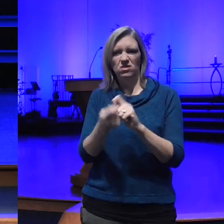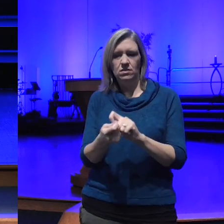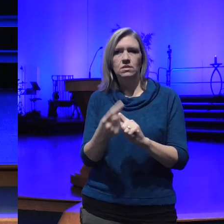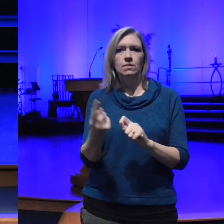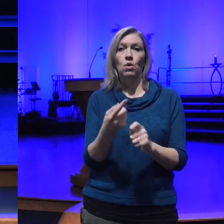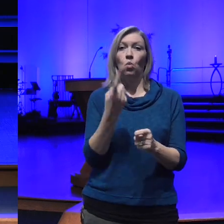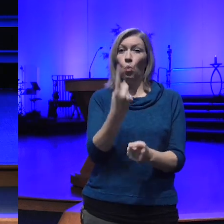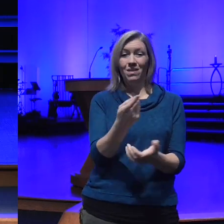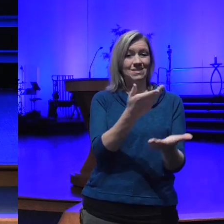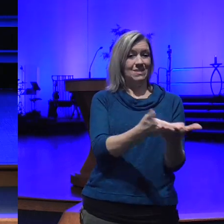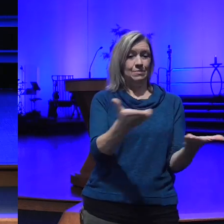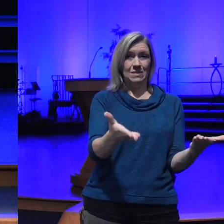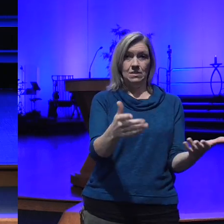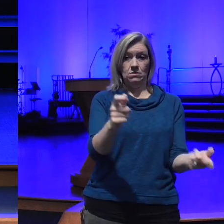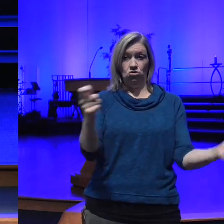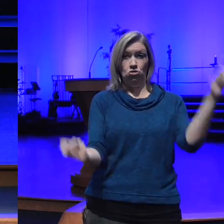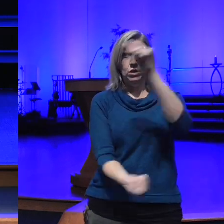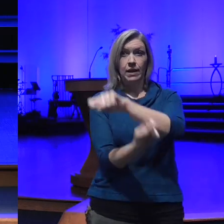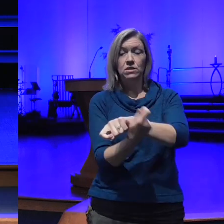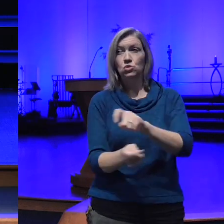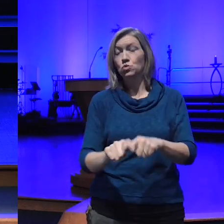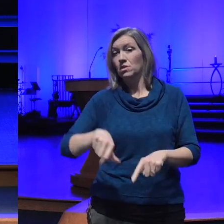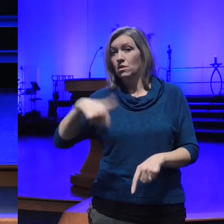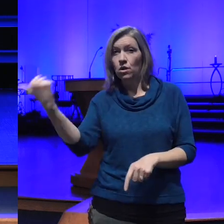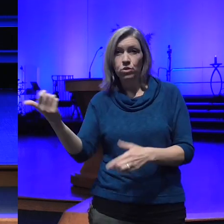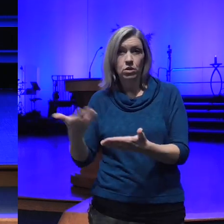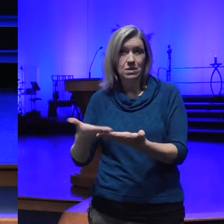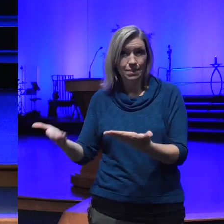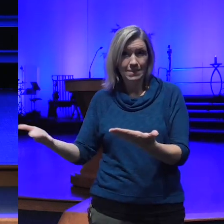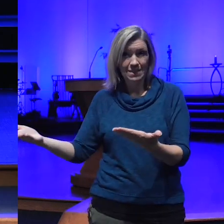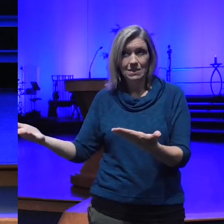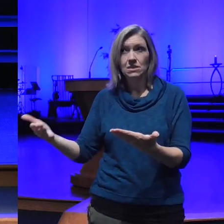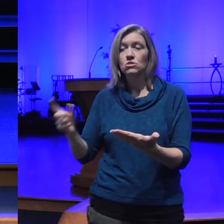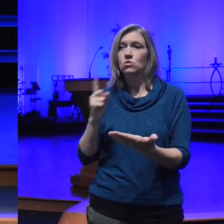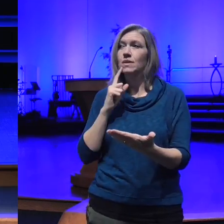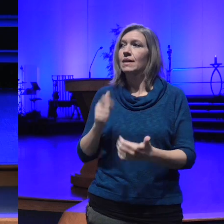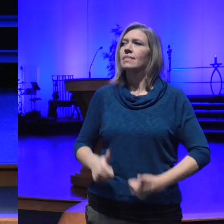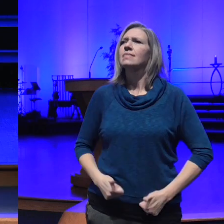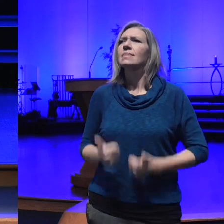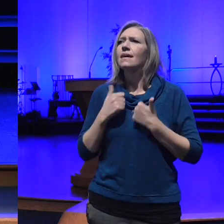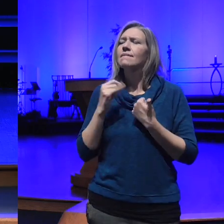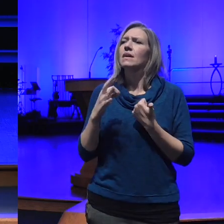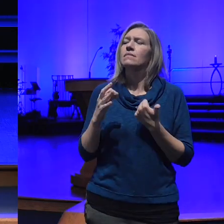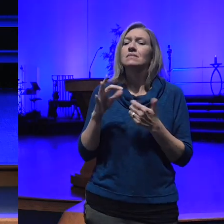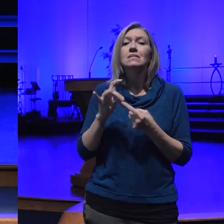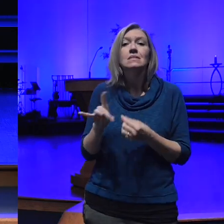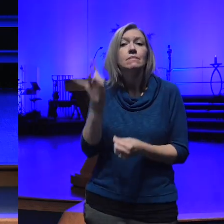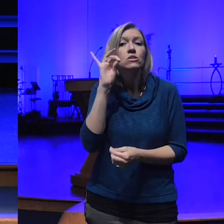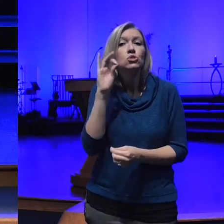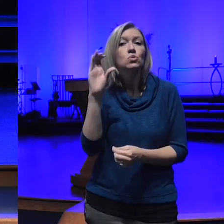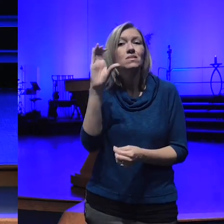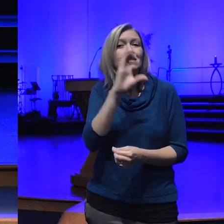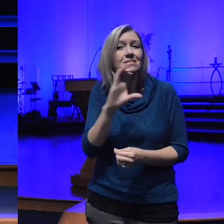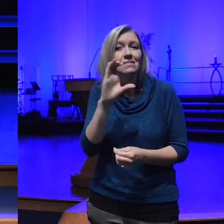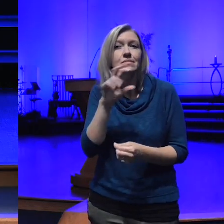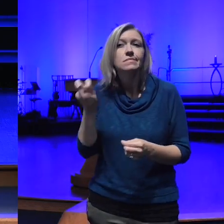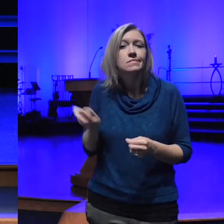substance to really in the life of spiritual Seekers um transmutation is about going from